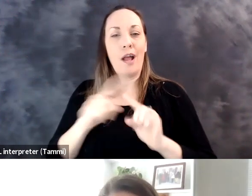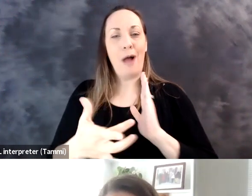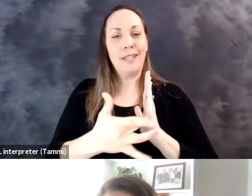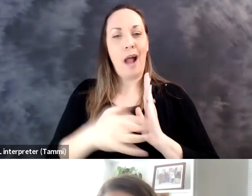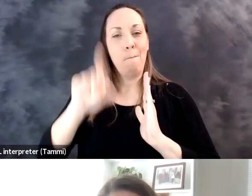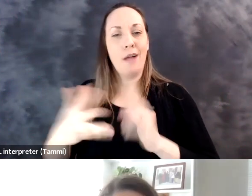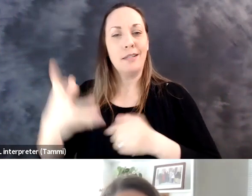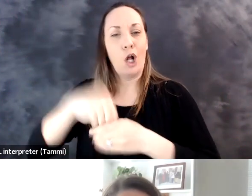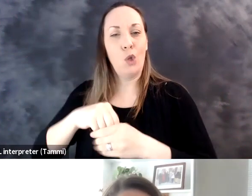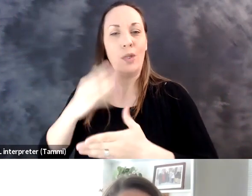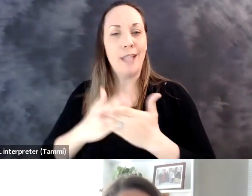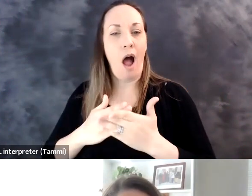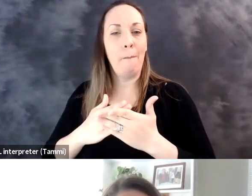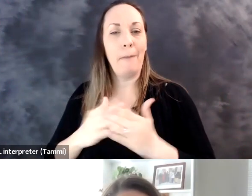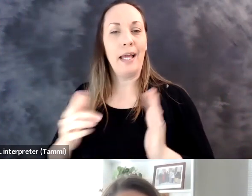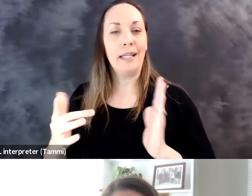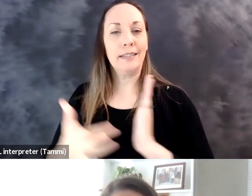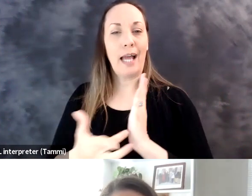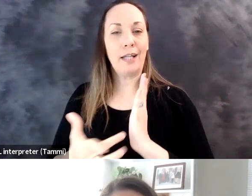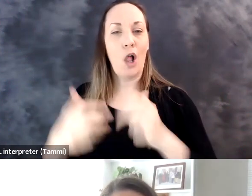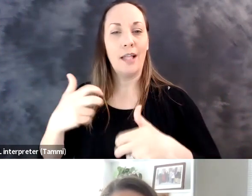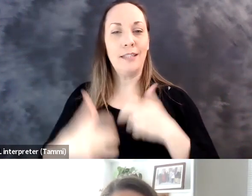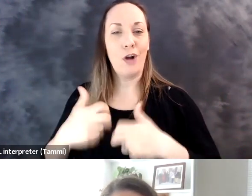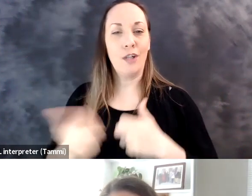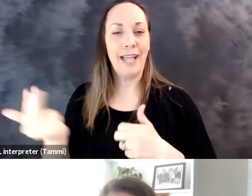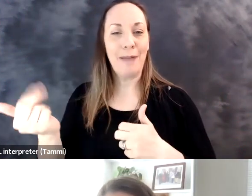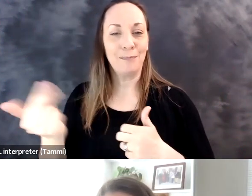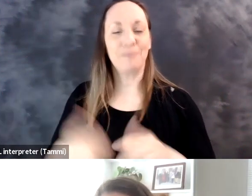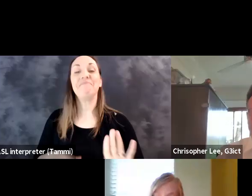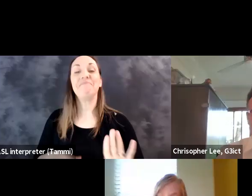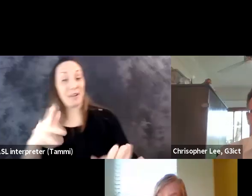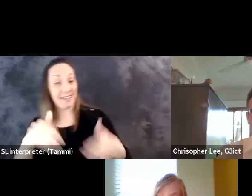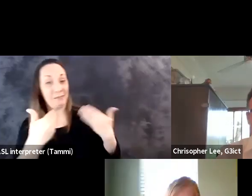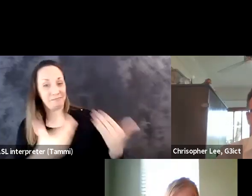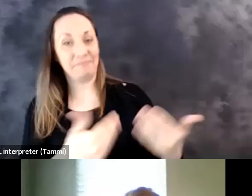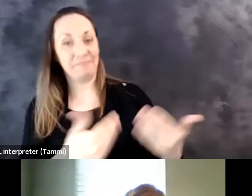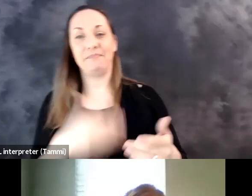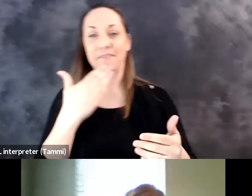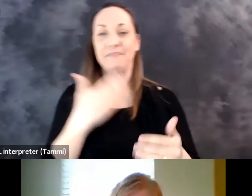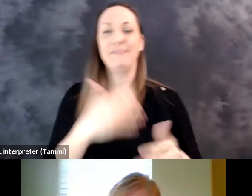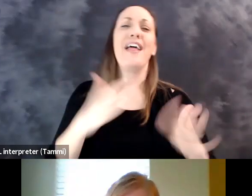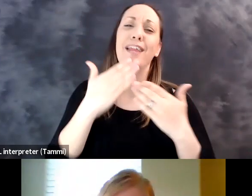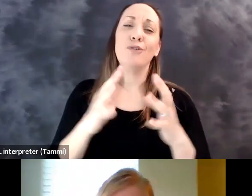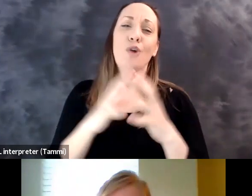It would be -- it wouldn't be a panel on tech without some minor technical difficulties. now.